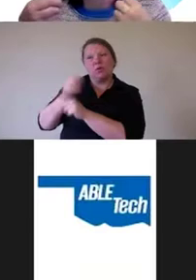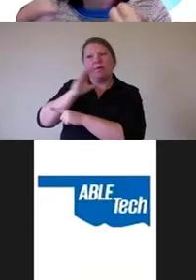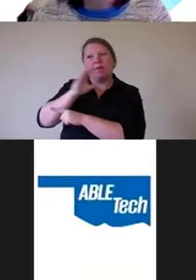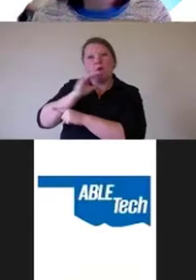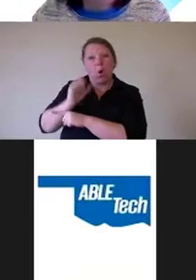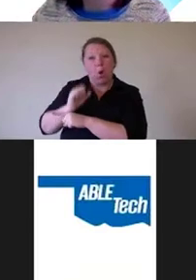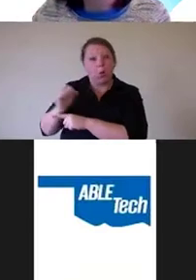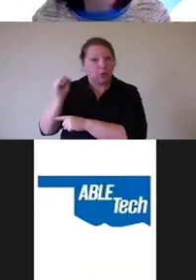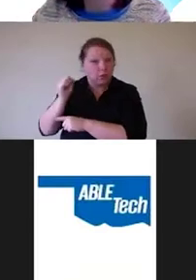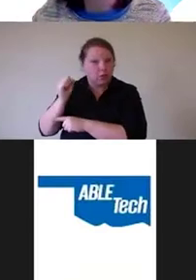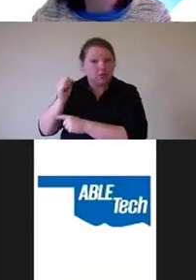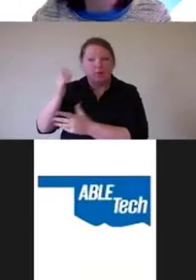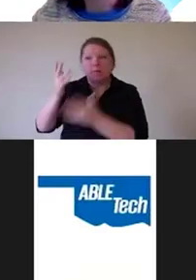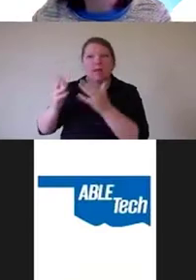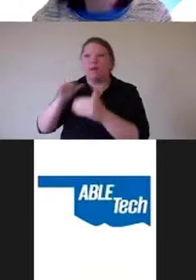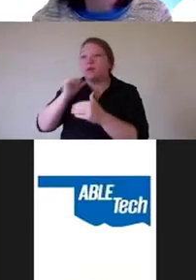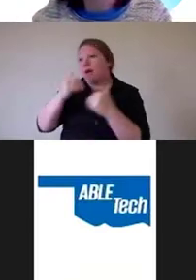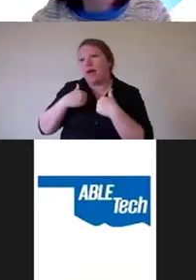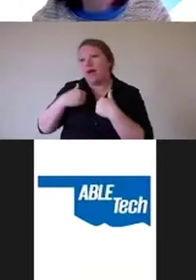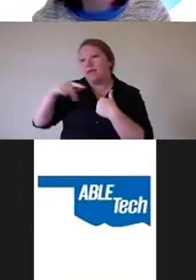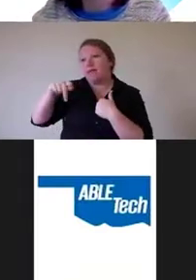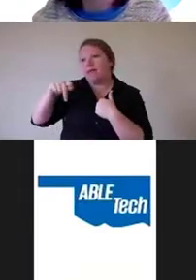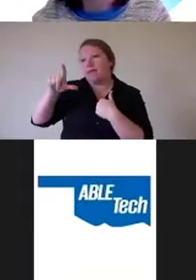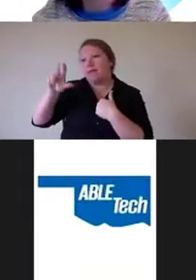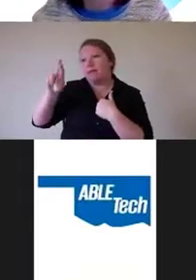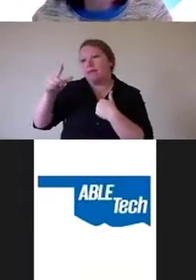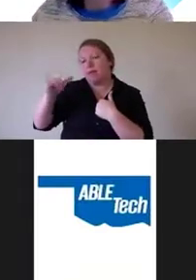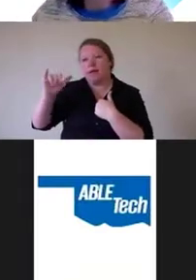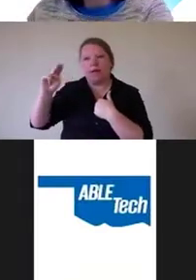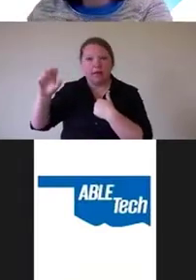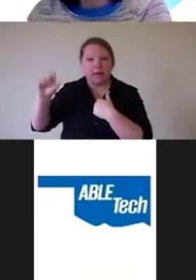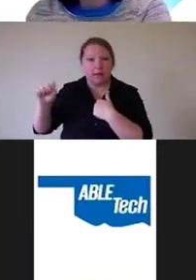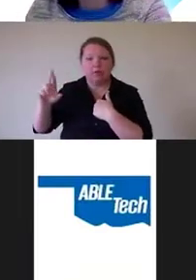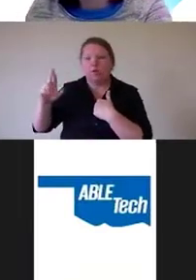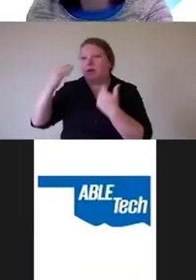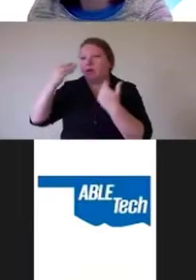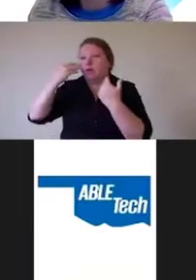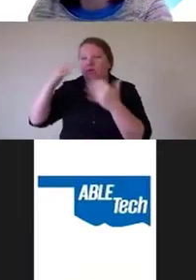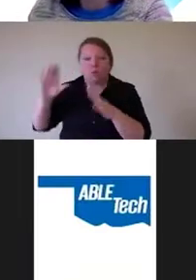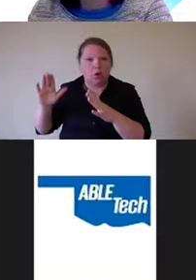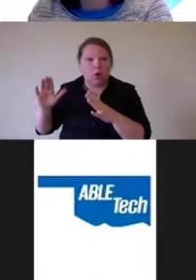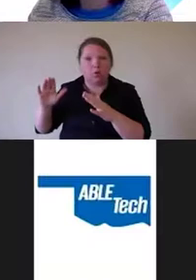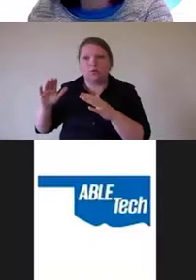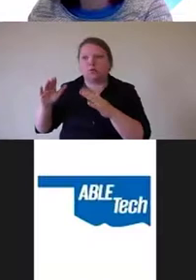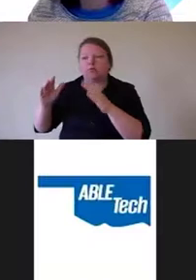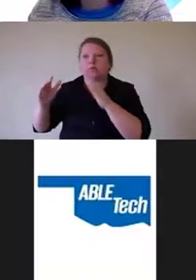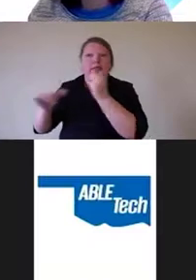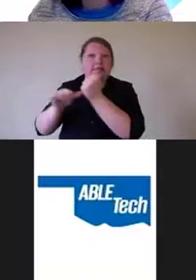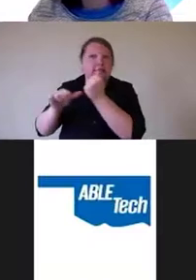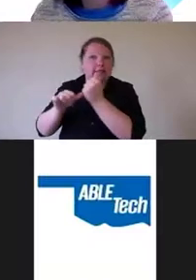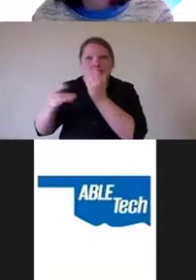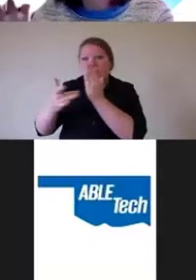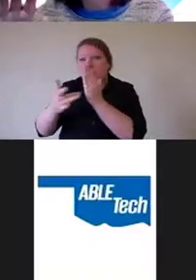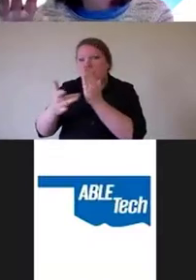who might not have configured their own assistive technology, who might not even be using assistive technology that